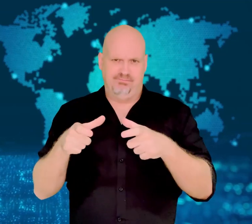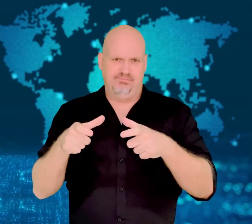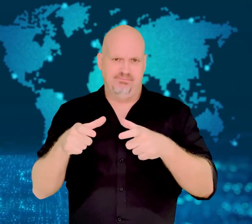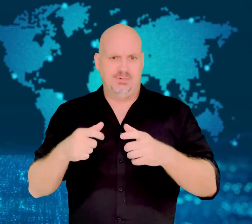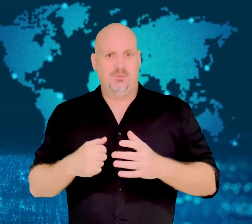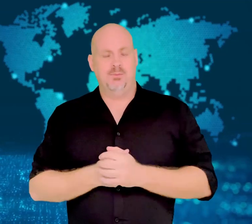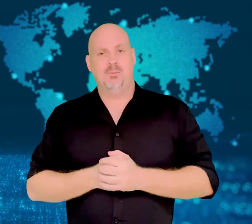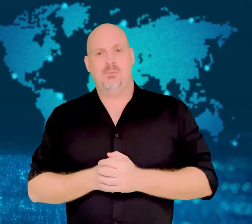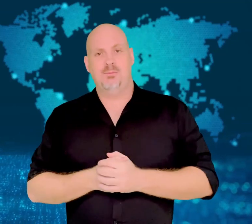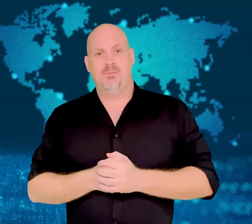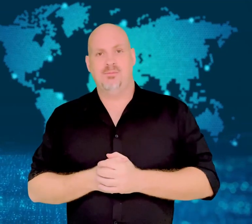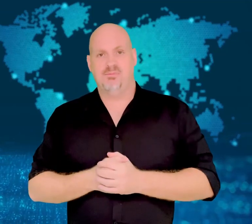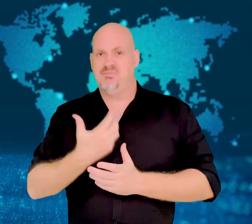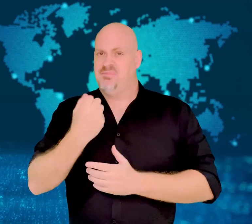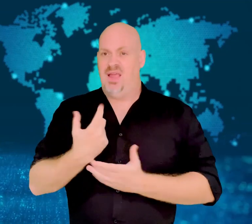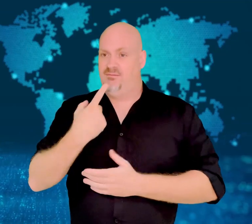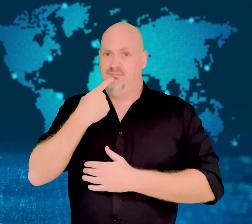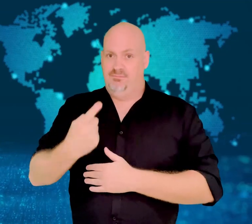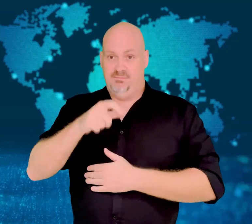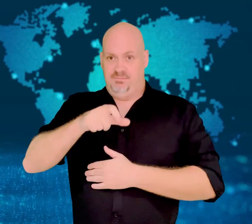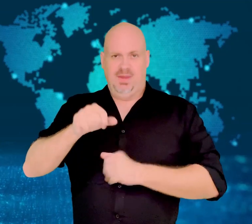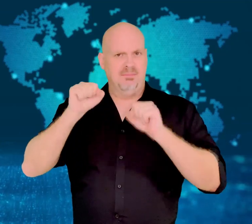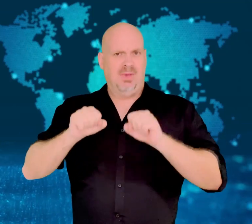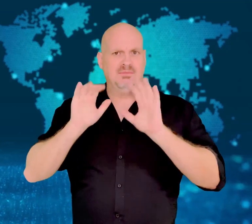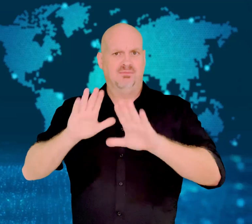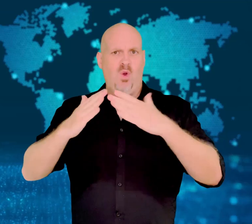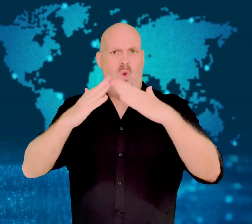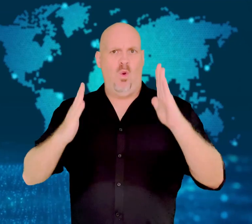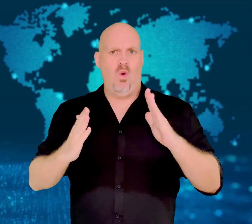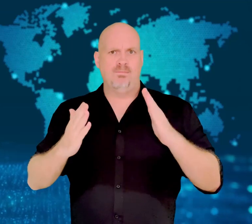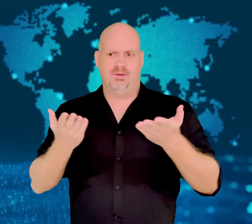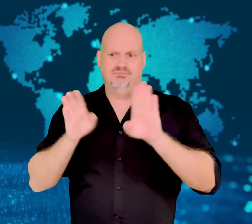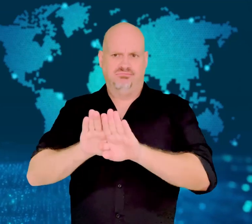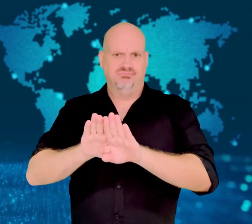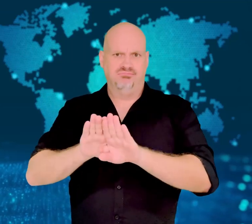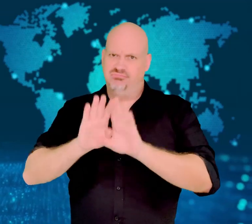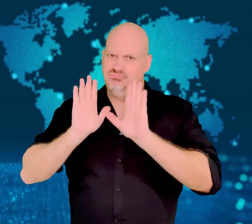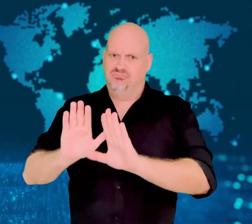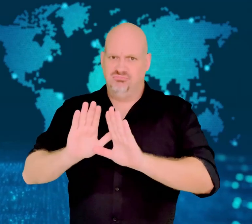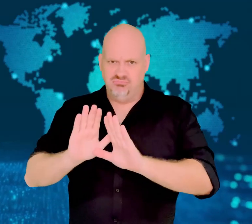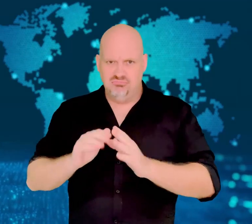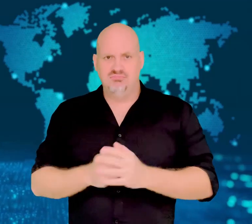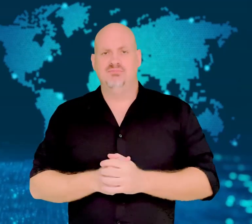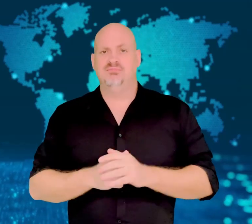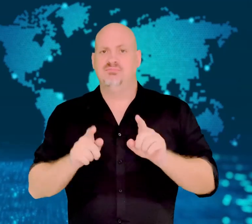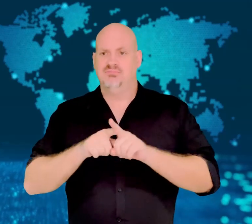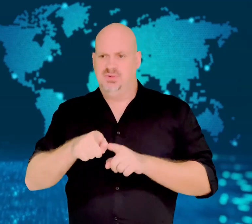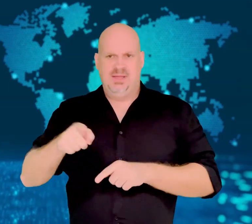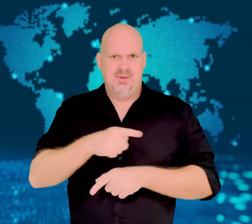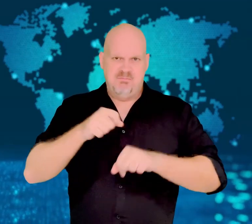individual sites or whole communities.